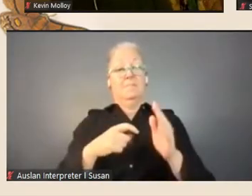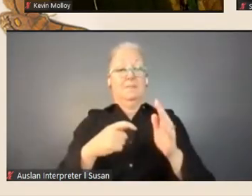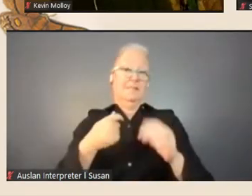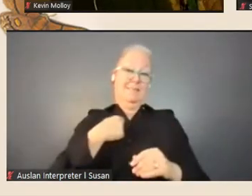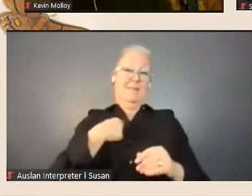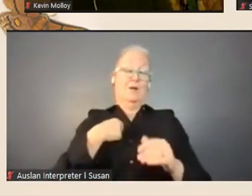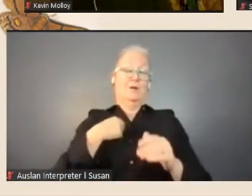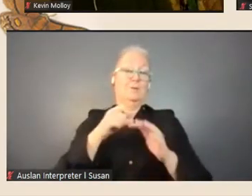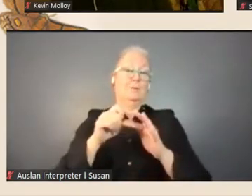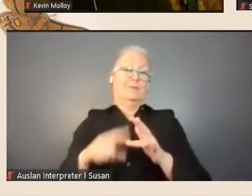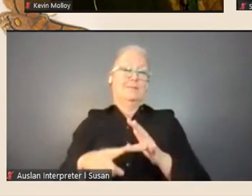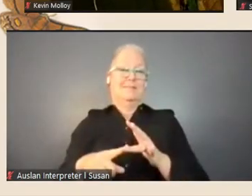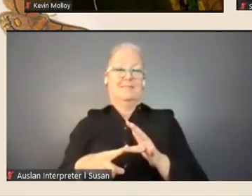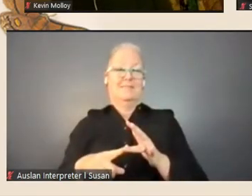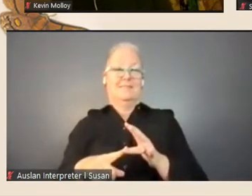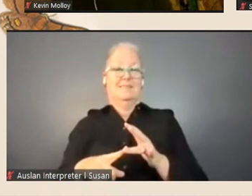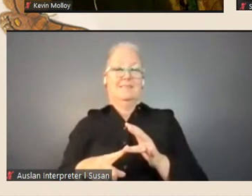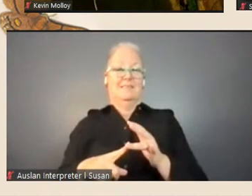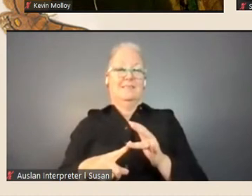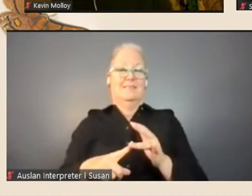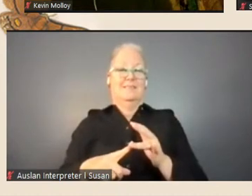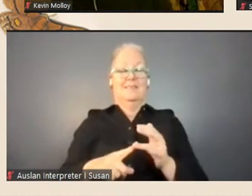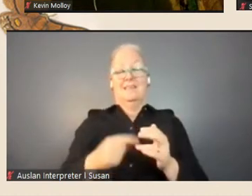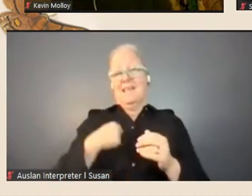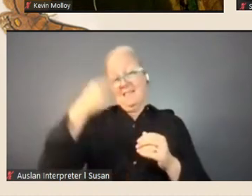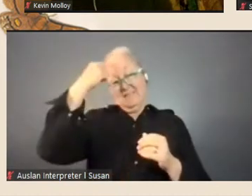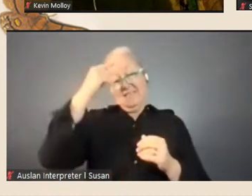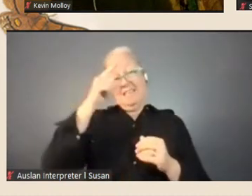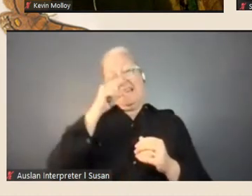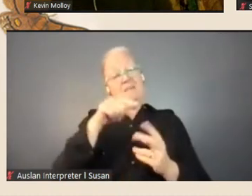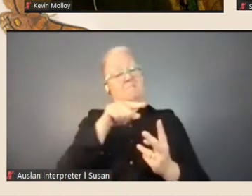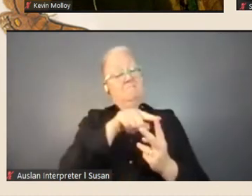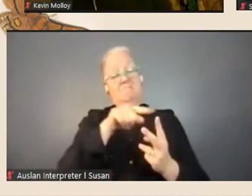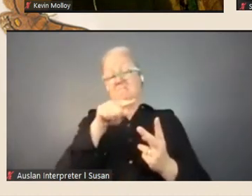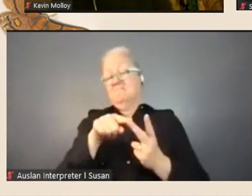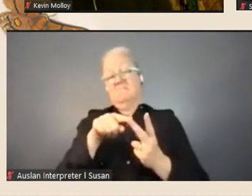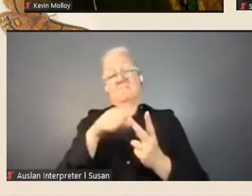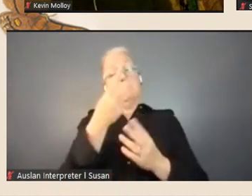Des: I was just gonna say, I think it could, can be both and it's a bit, going to the heart of what I was saying before